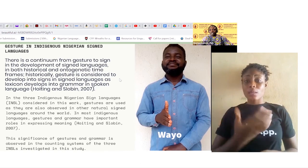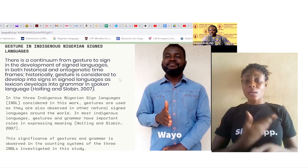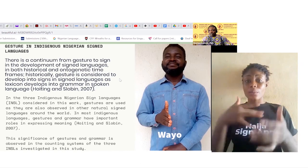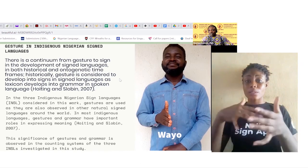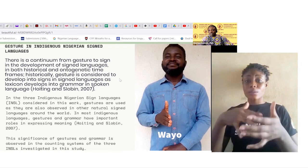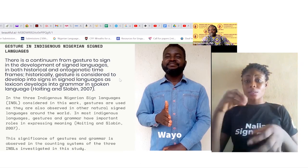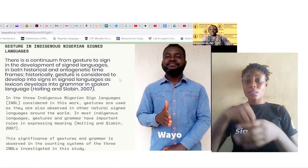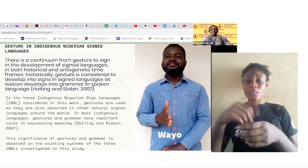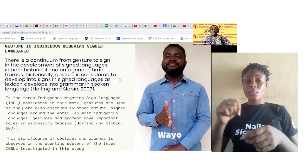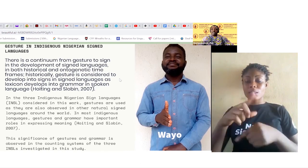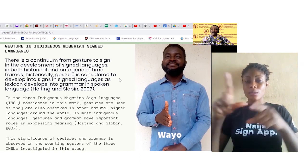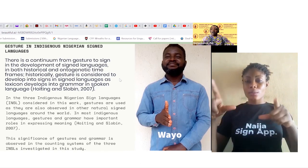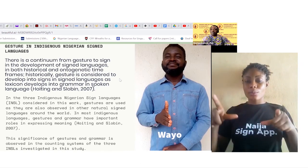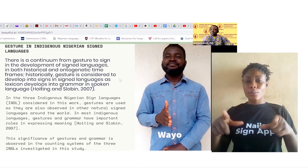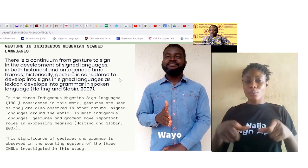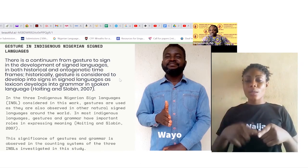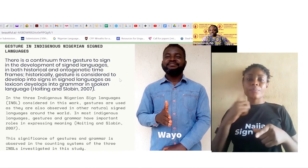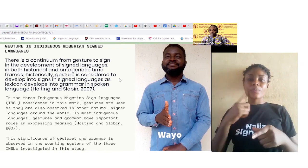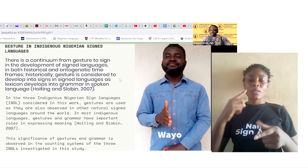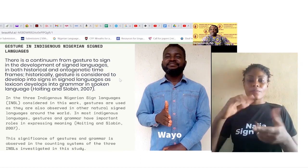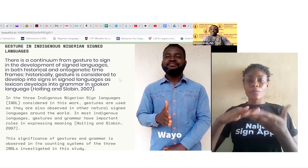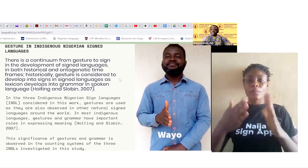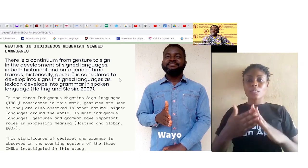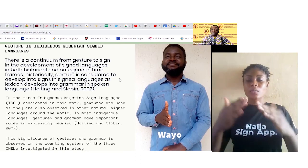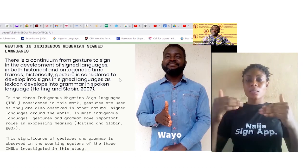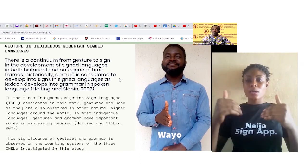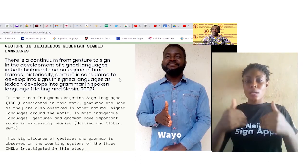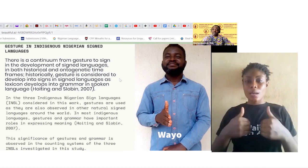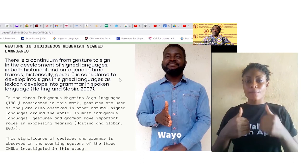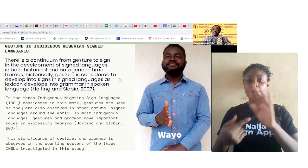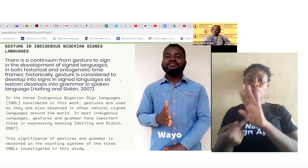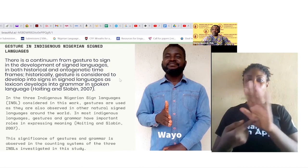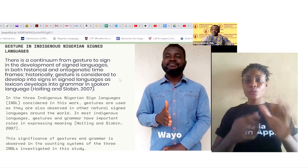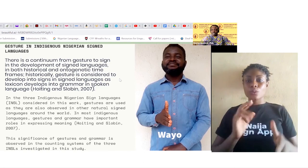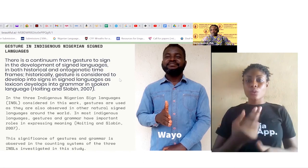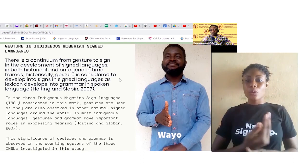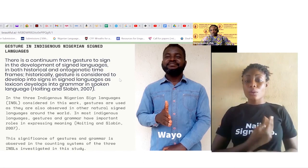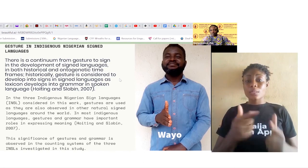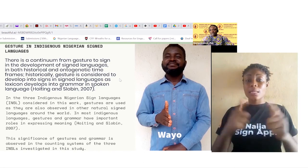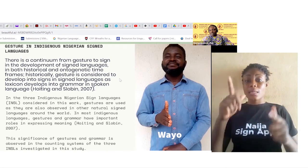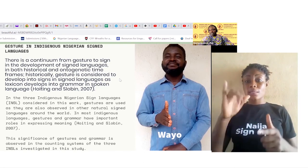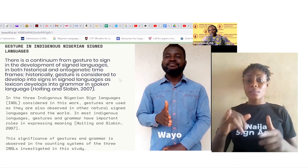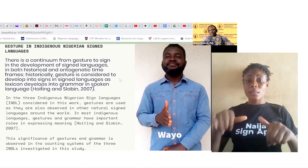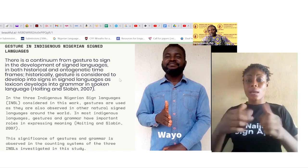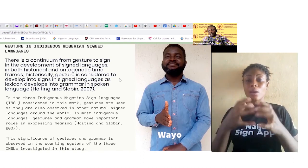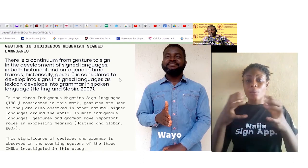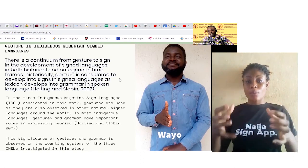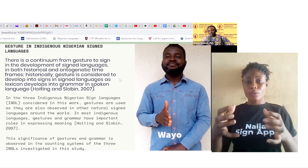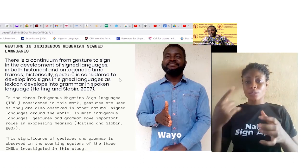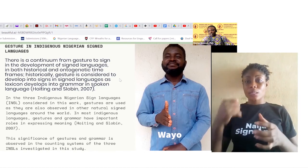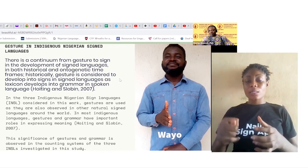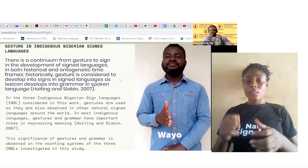shown us largely how much the gestures can be found and going by the study that part of which we